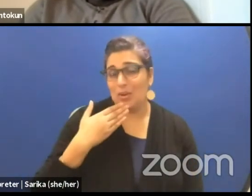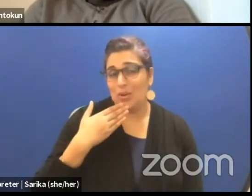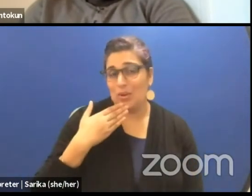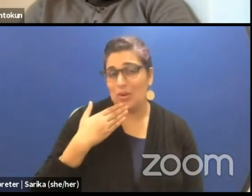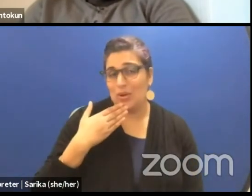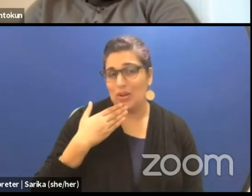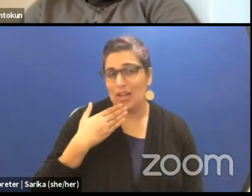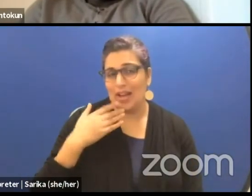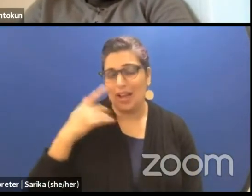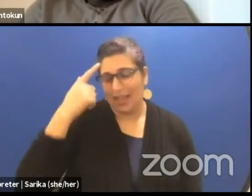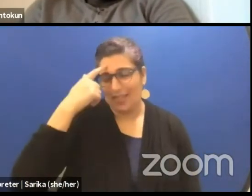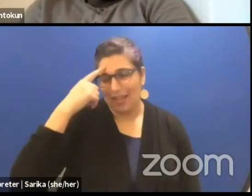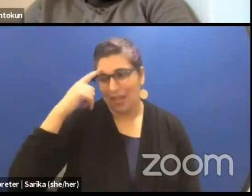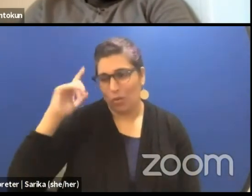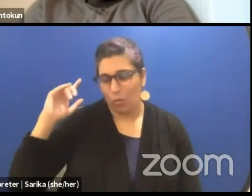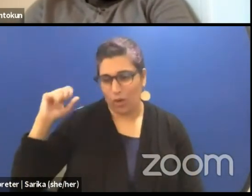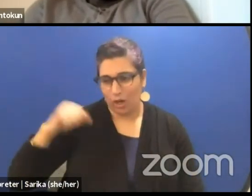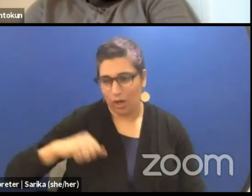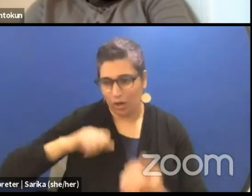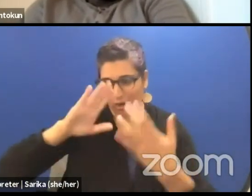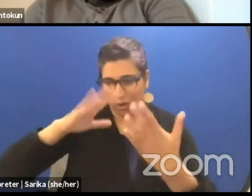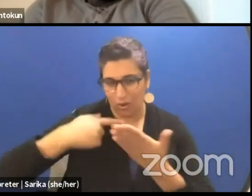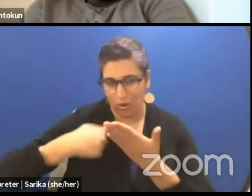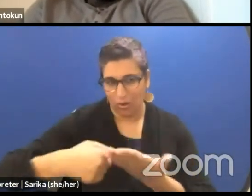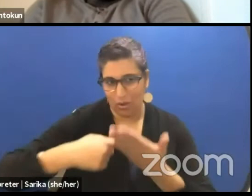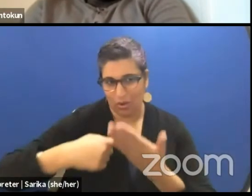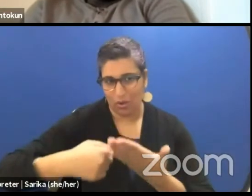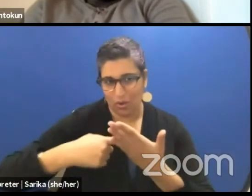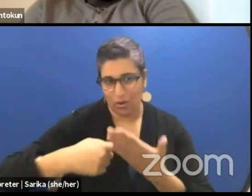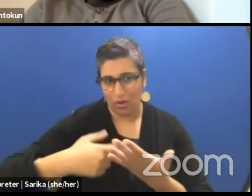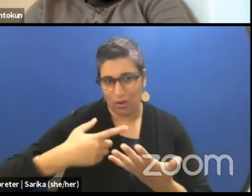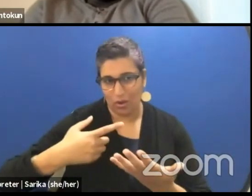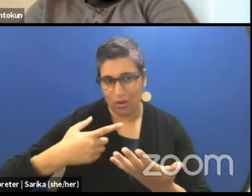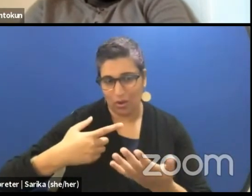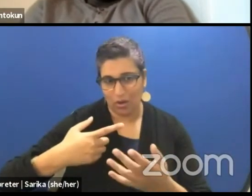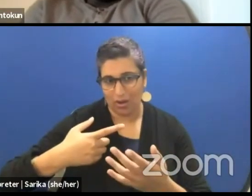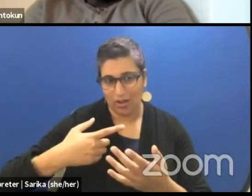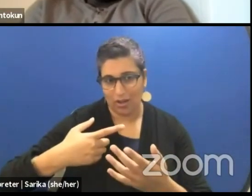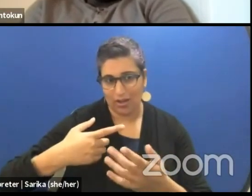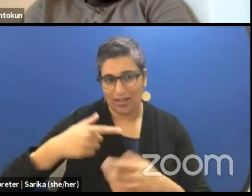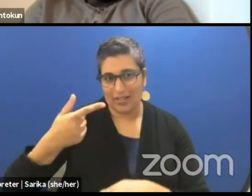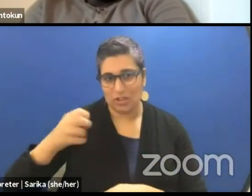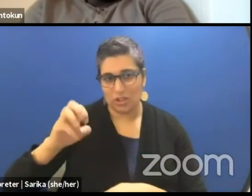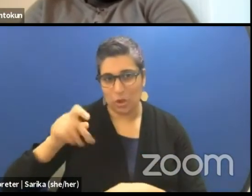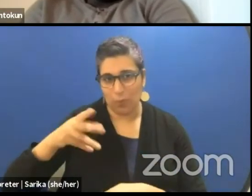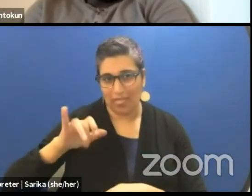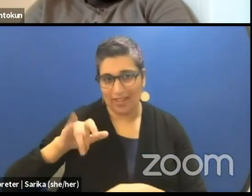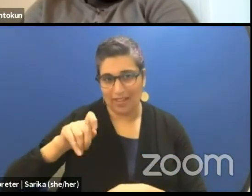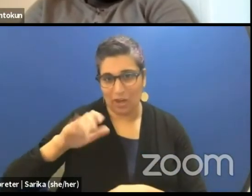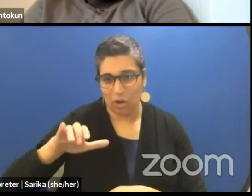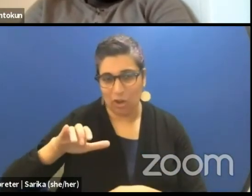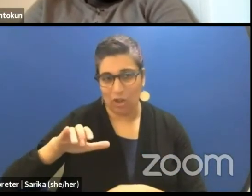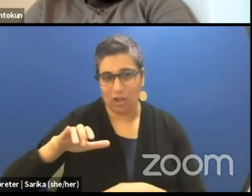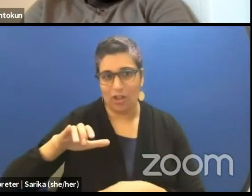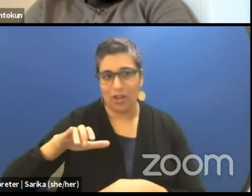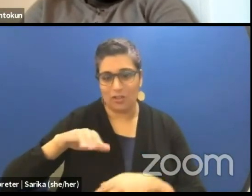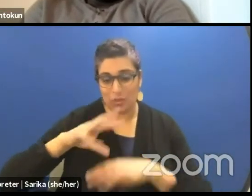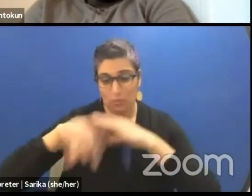at this conversation at different, some of us are coming at it from a geopolitical perspective, geopolitics rather perspective.